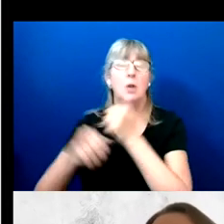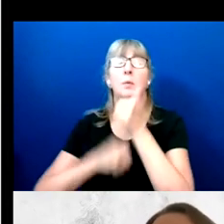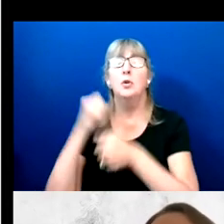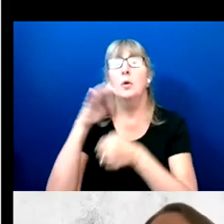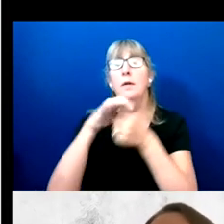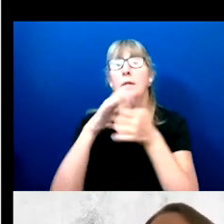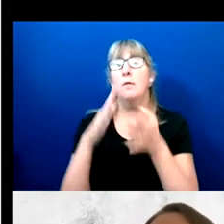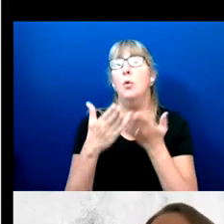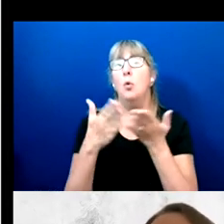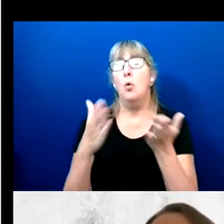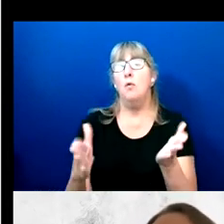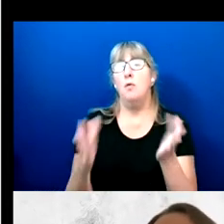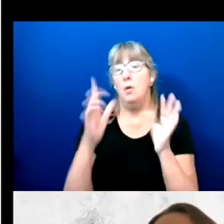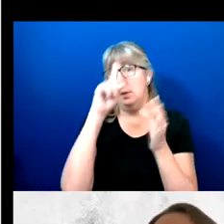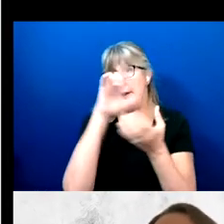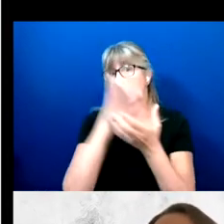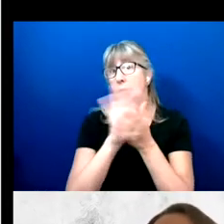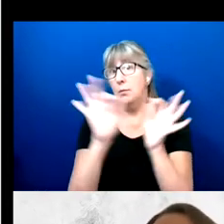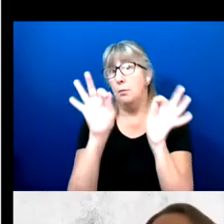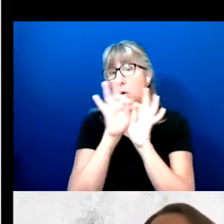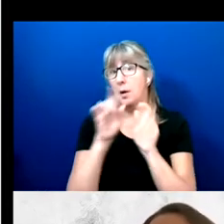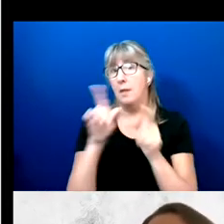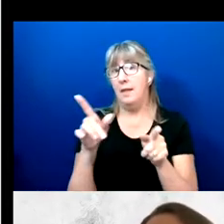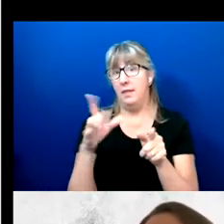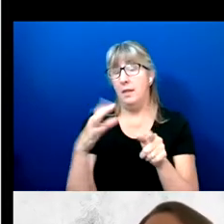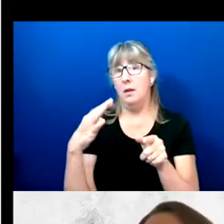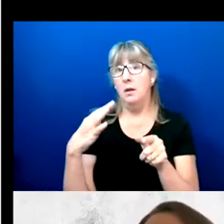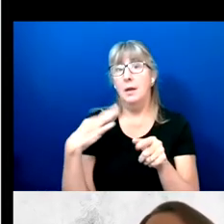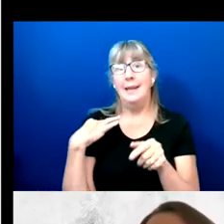important that the candidate address them.